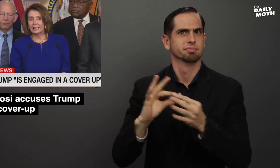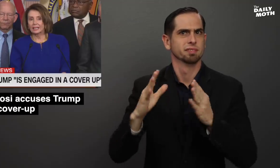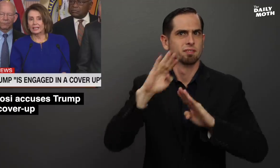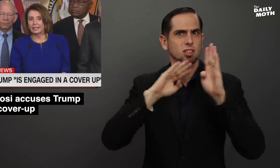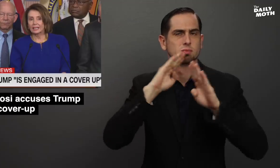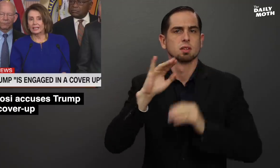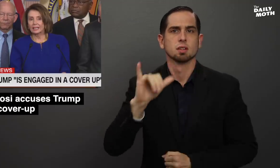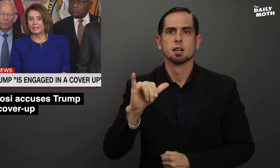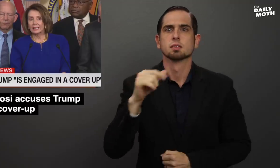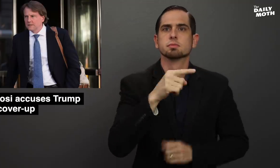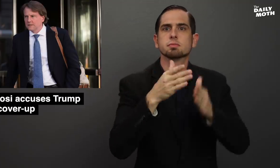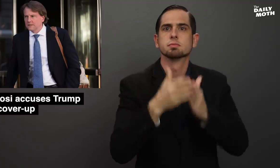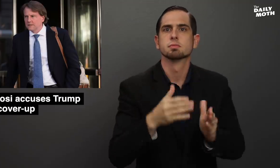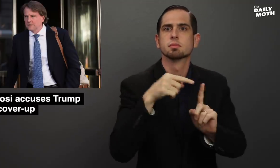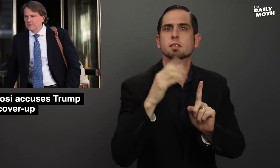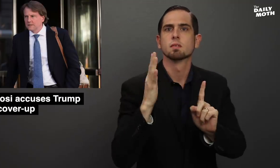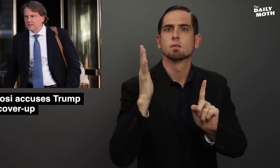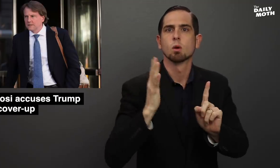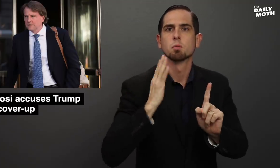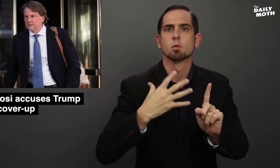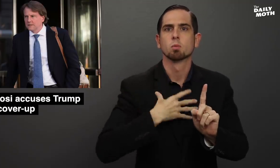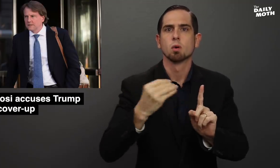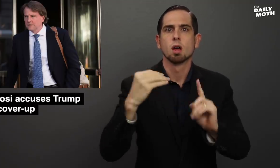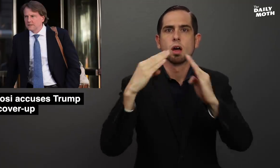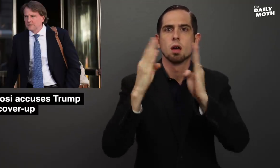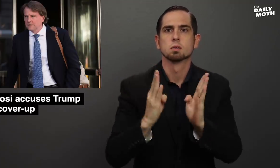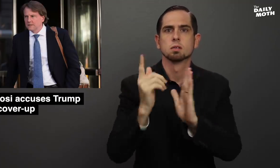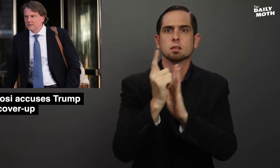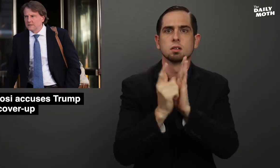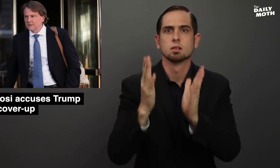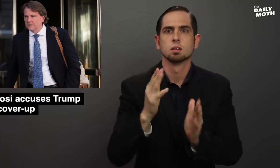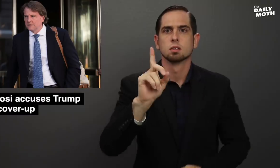frustrations that the former White House counsel